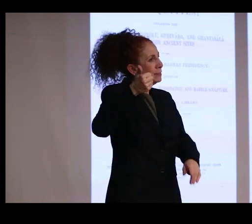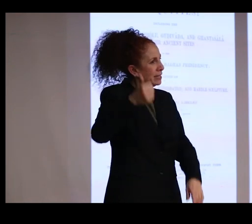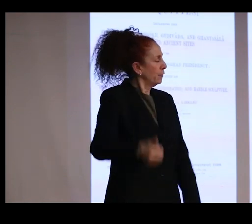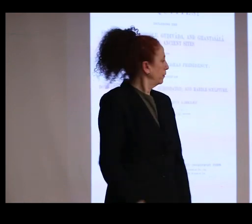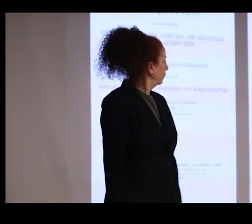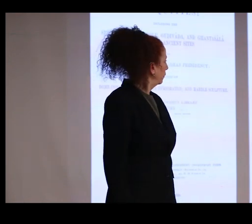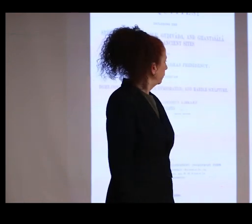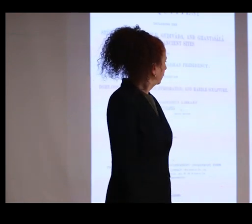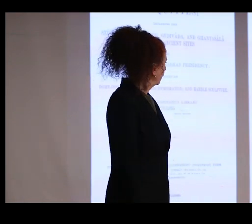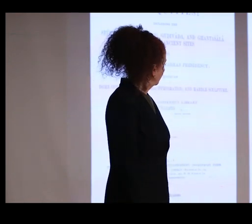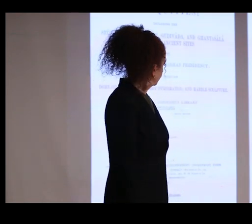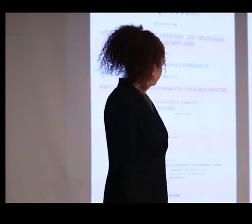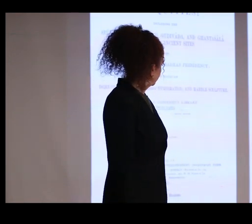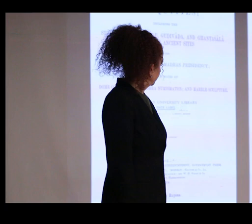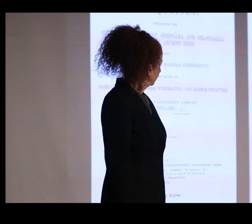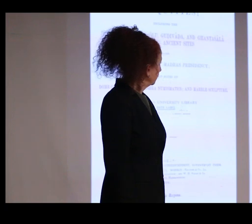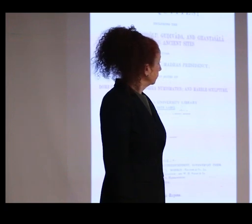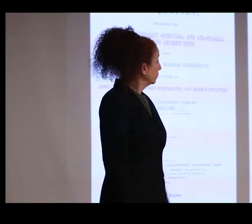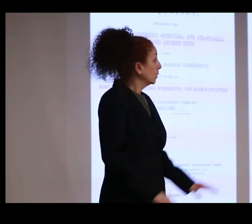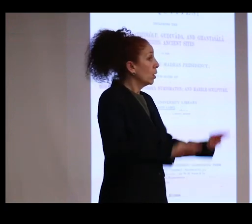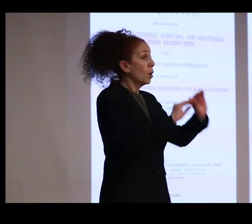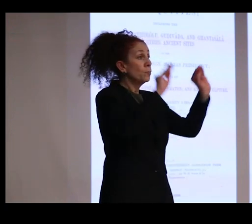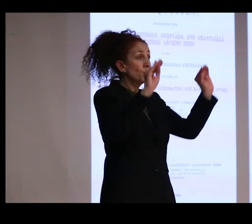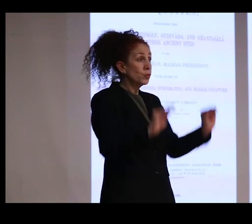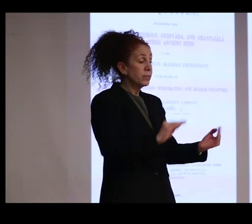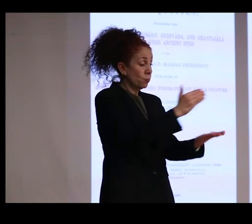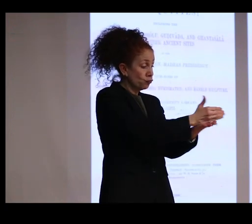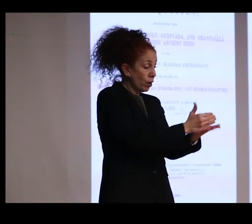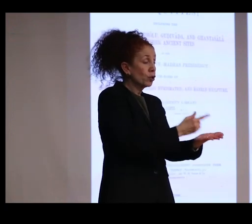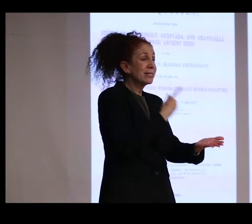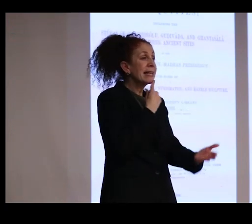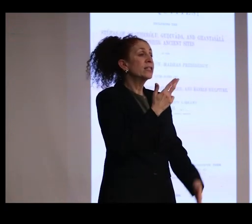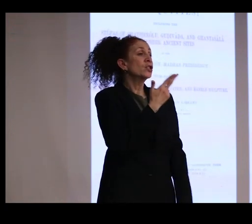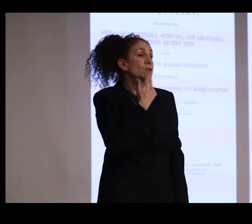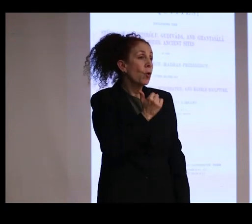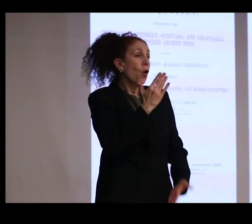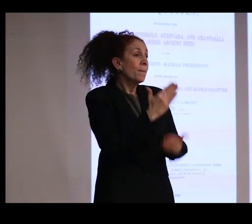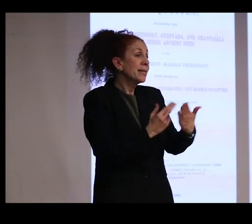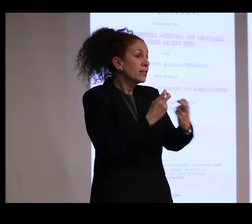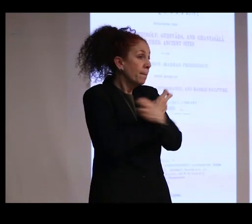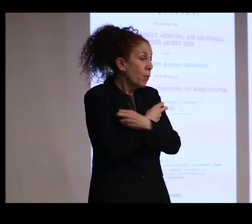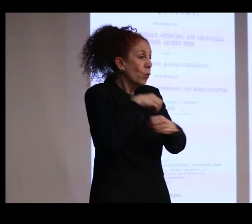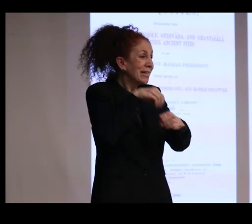In the museum records, it's described as a, quote, "small piece of bone contained in a rock crystal case."